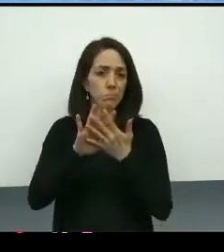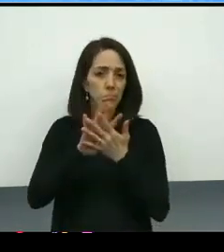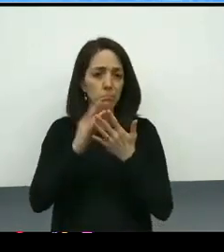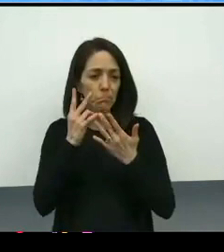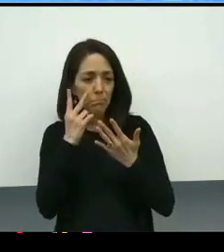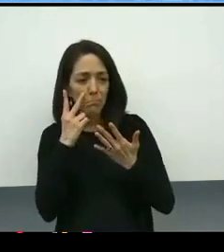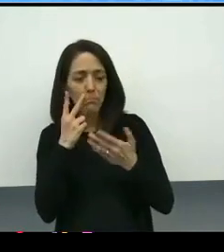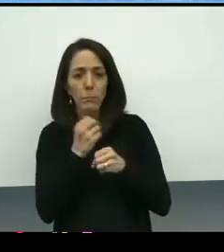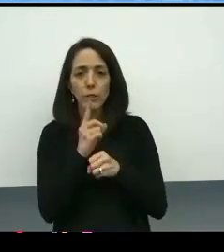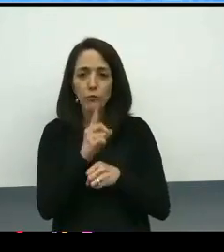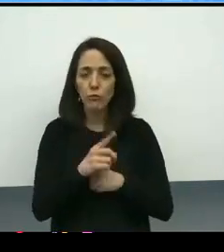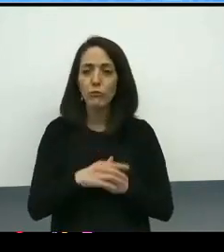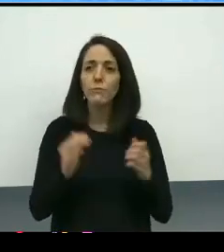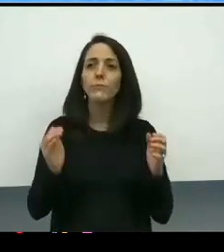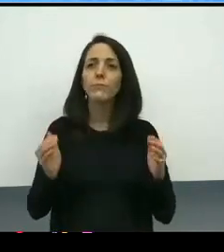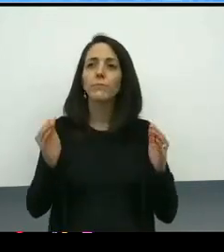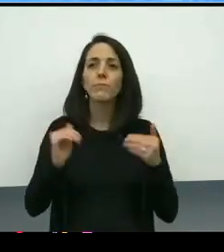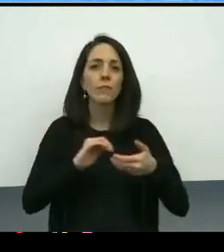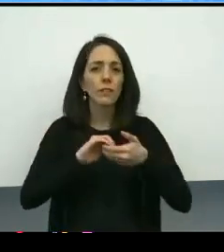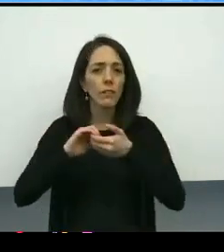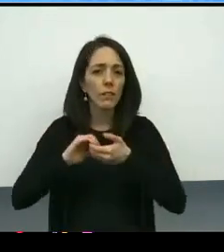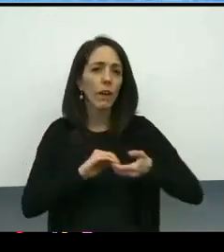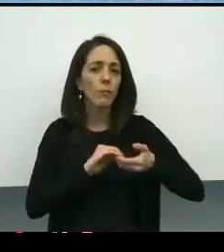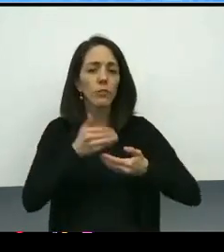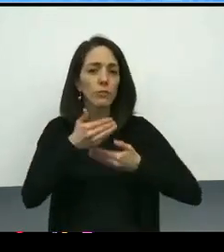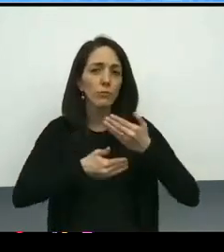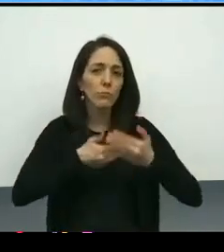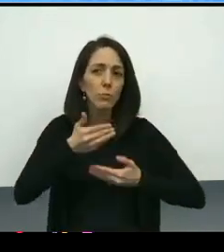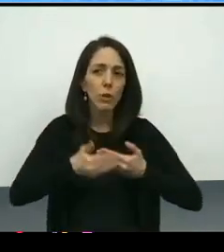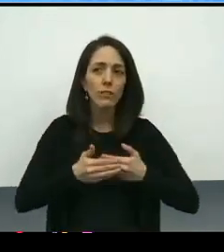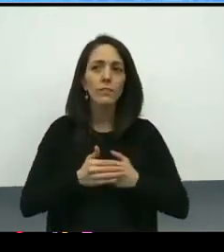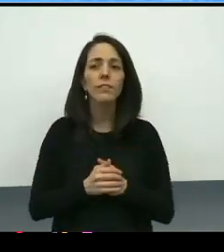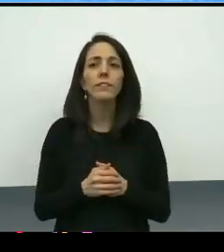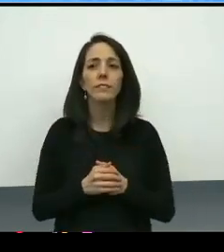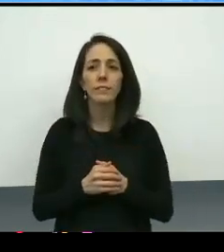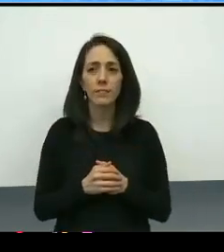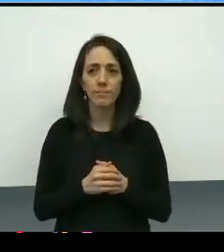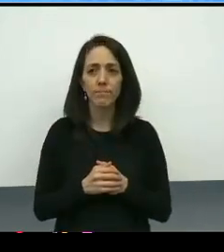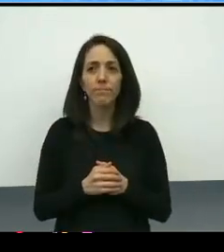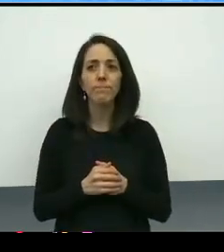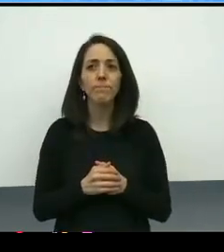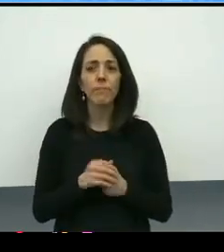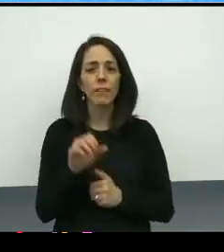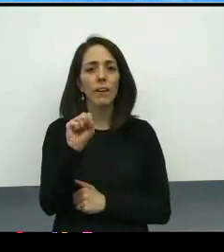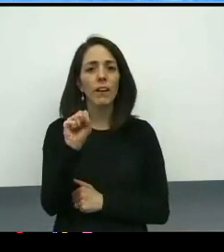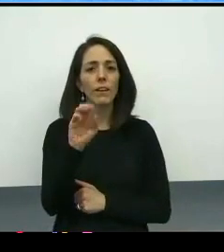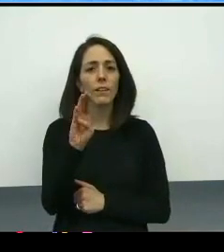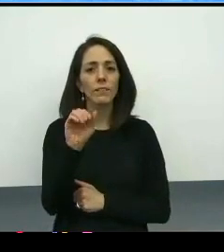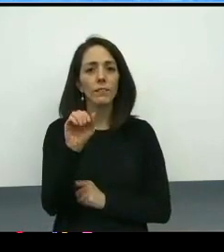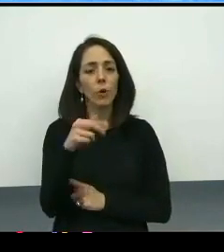The collaboration process and SBAR format that we have agreed upon with the oversight committee